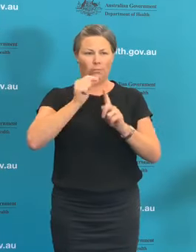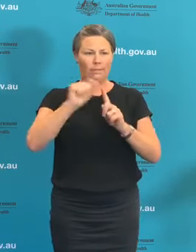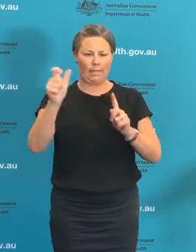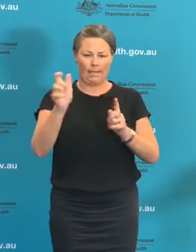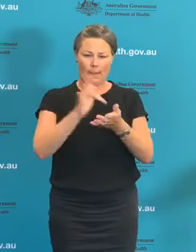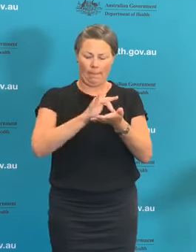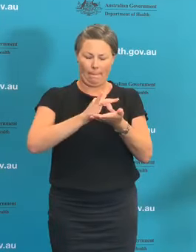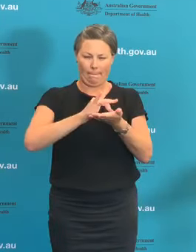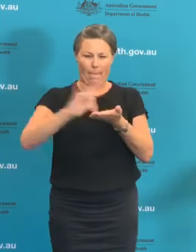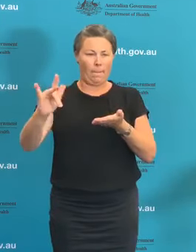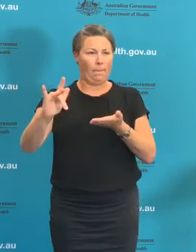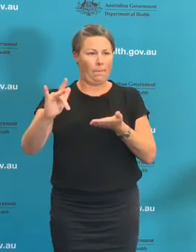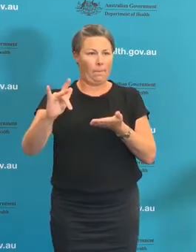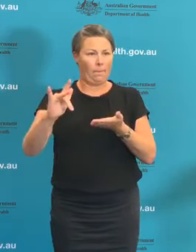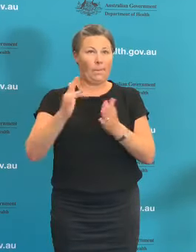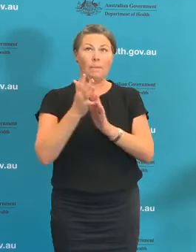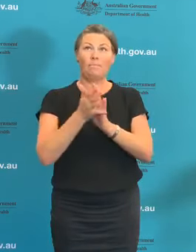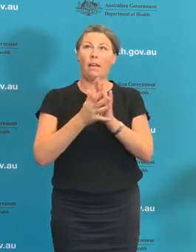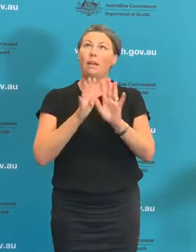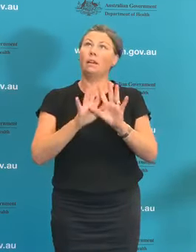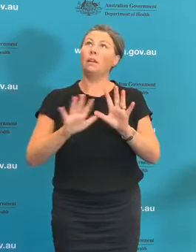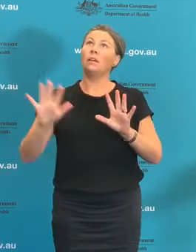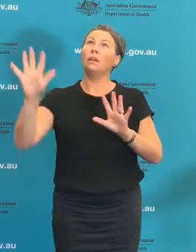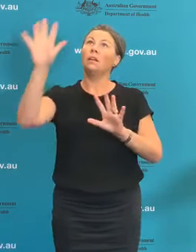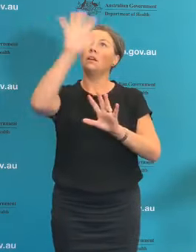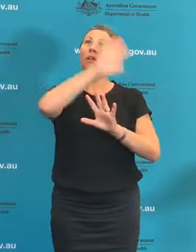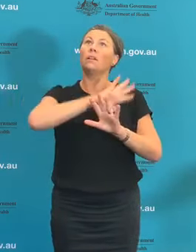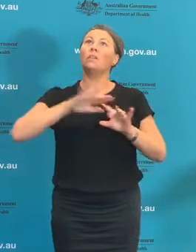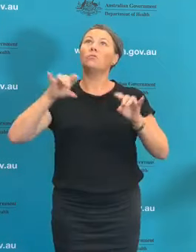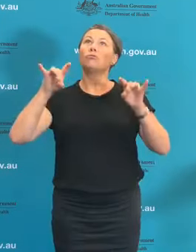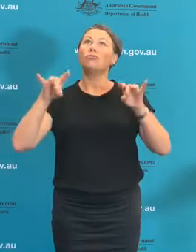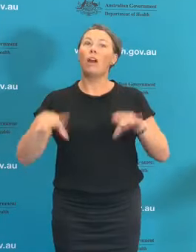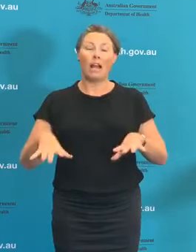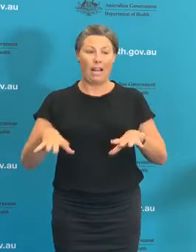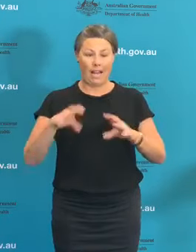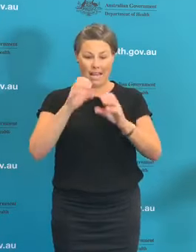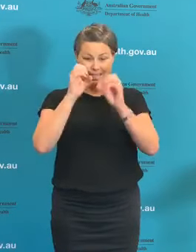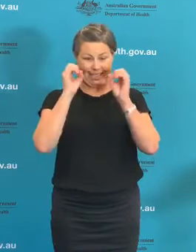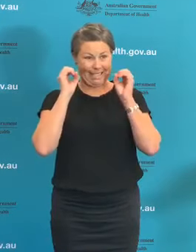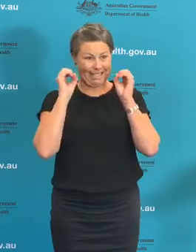in a geographical area there are no reported cases or you've effectively